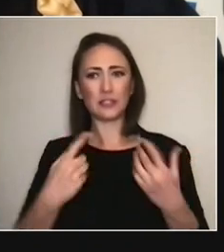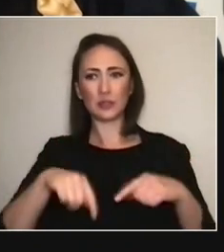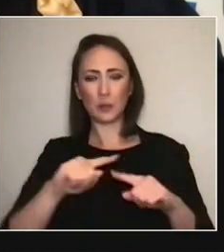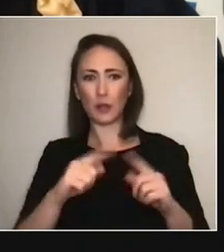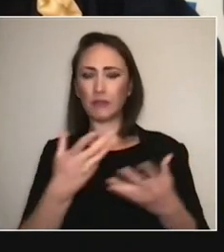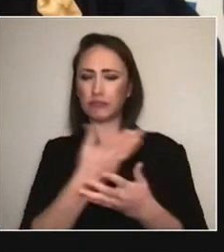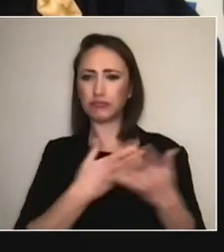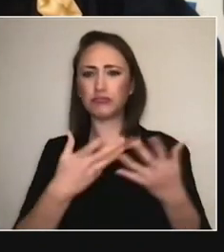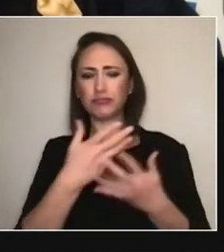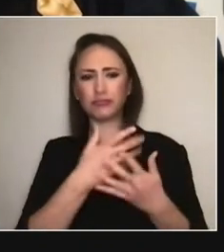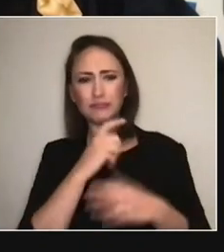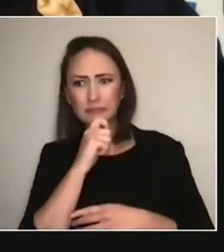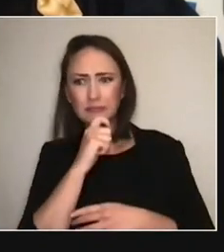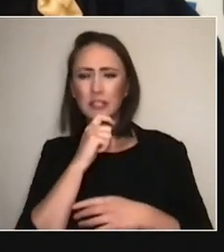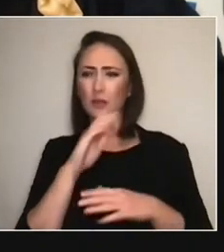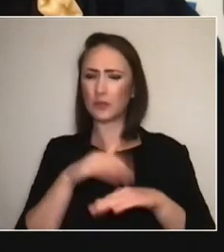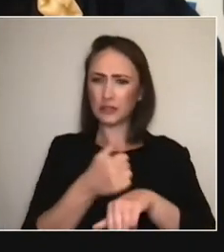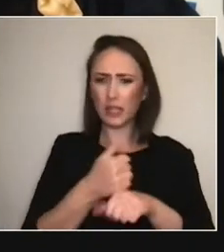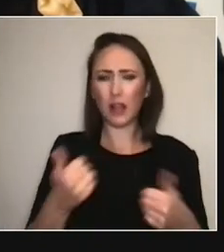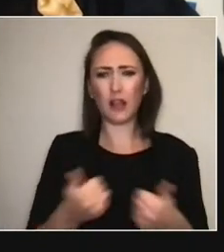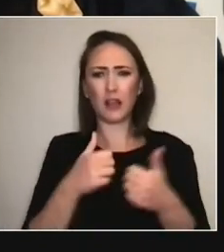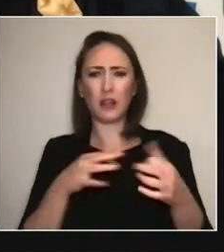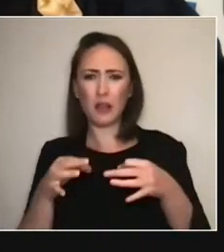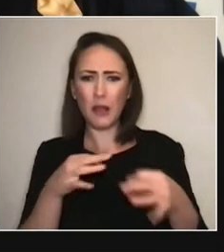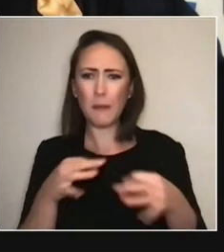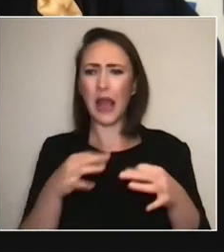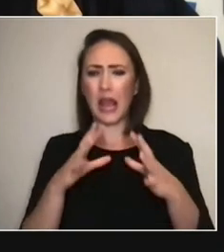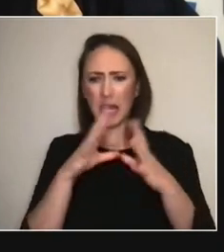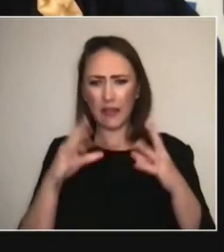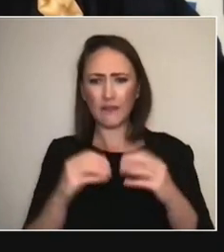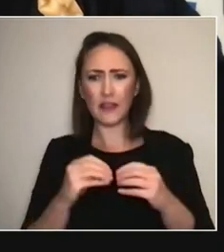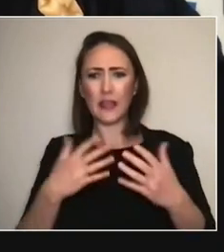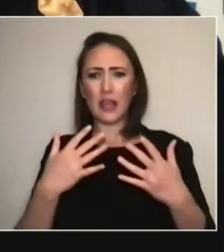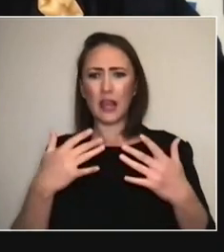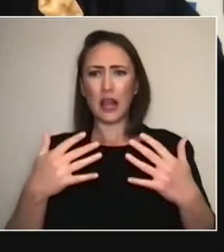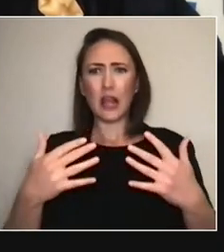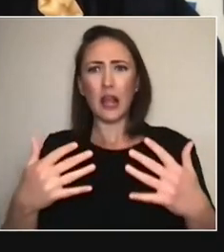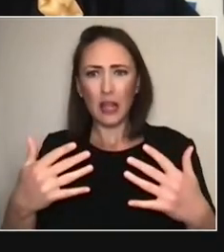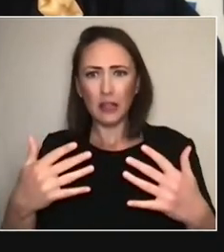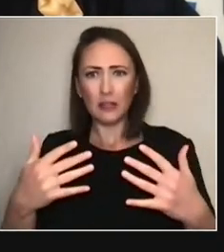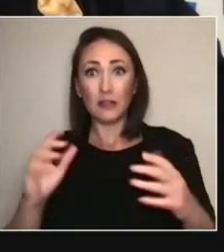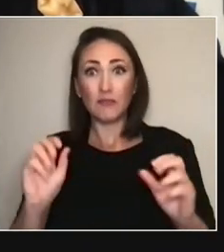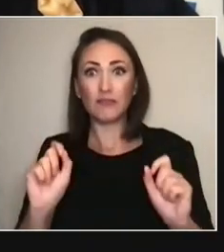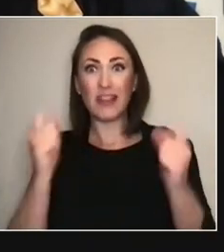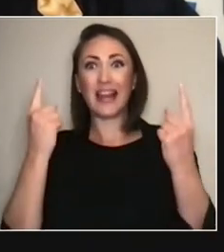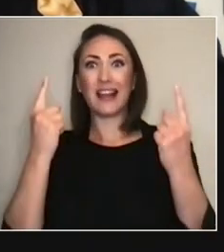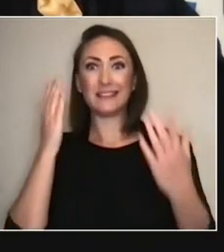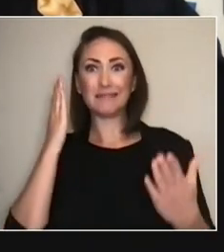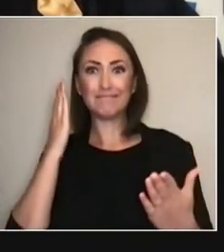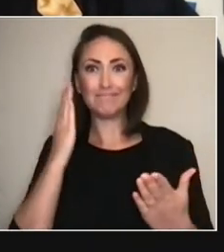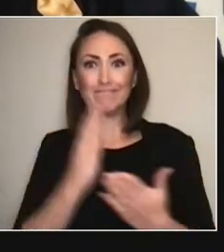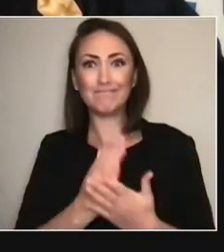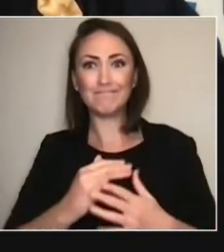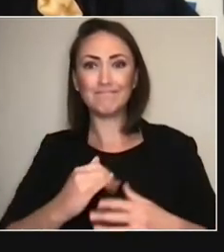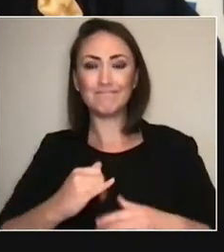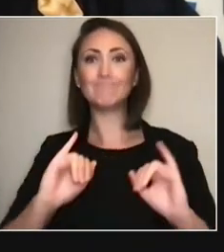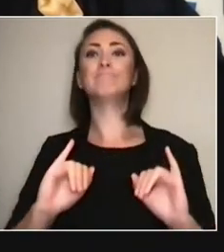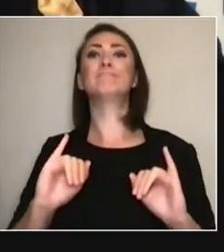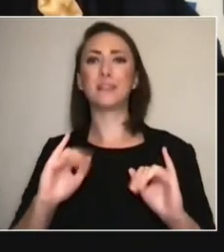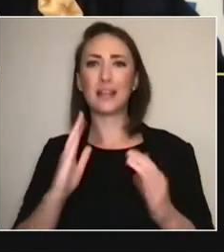a programme ready and getting the festival ready that we realised, 'Oh, OK, this is for real.' And sure enough, a few days later we were cancelling the festival.